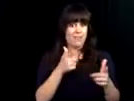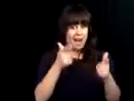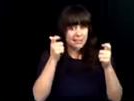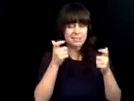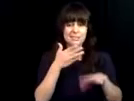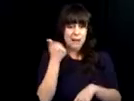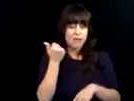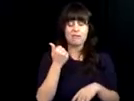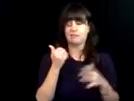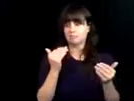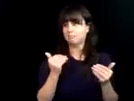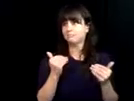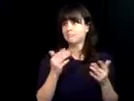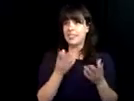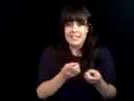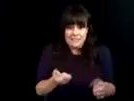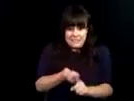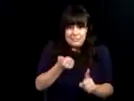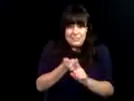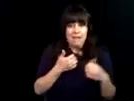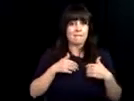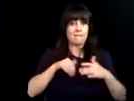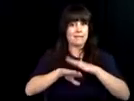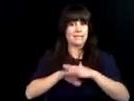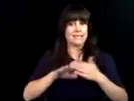the software, hardware is getting faster and better at its job.